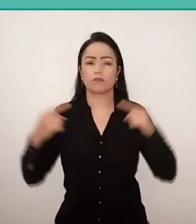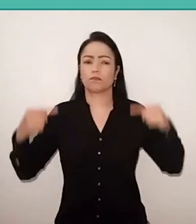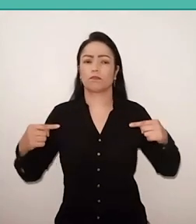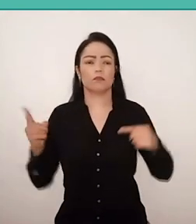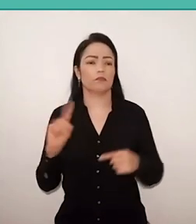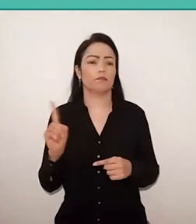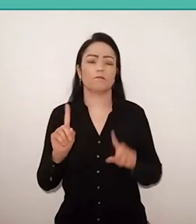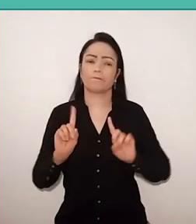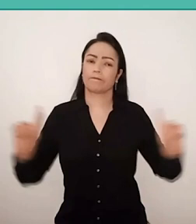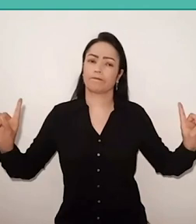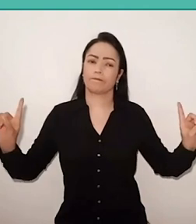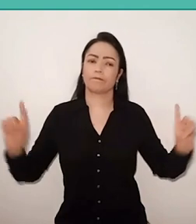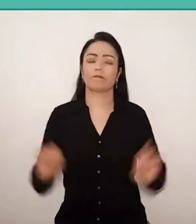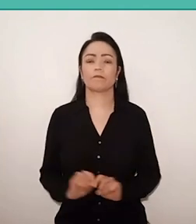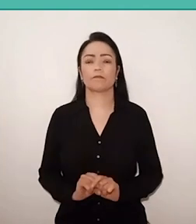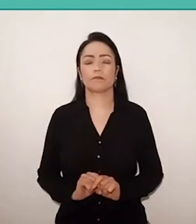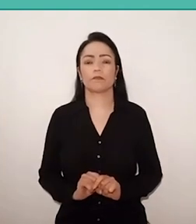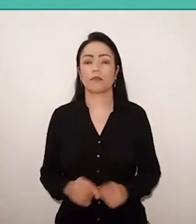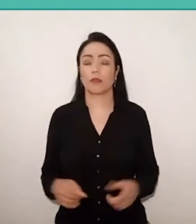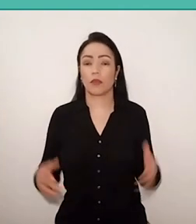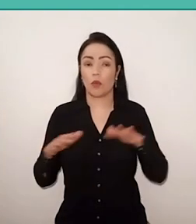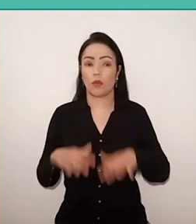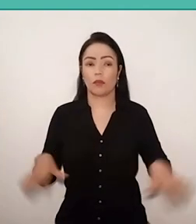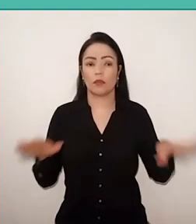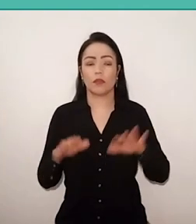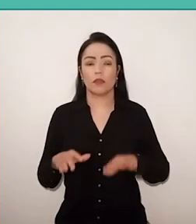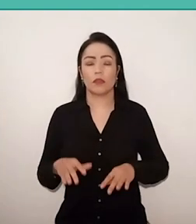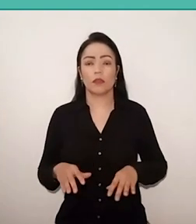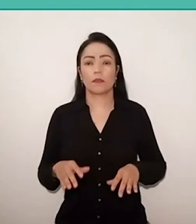We, as good people, and the others as evil people.